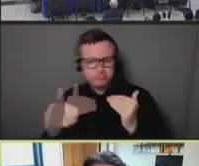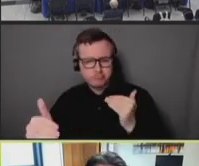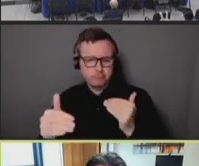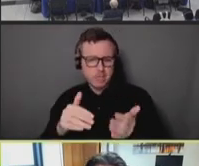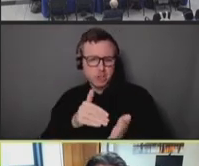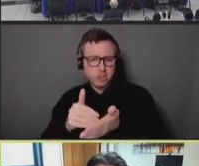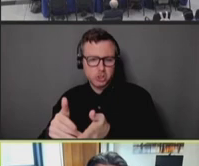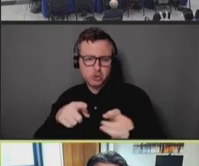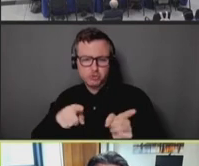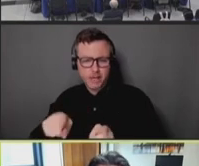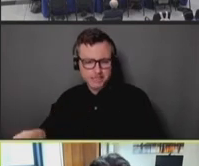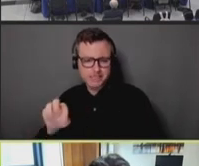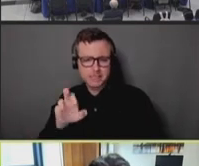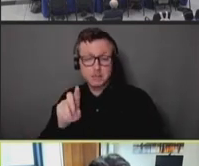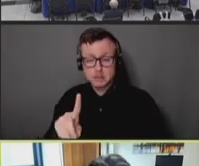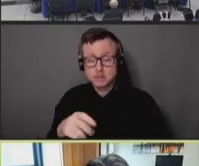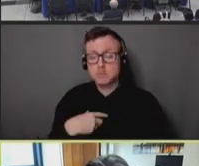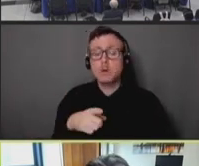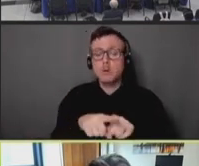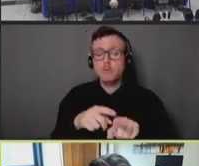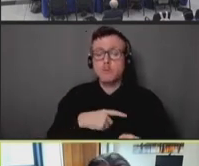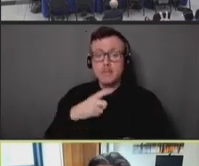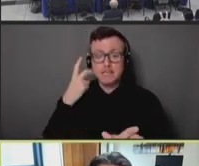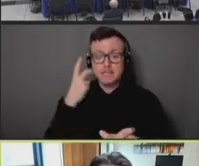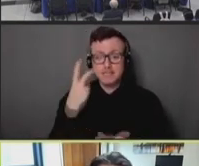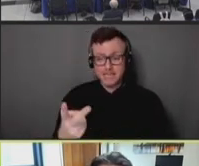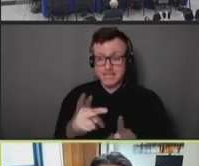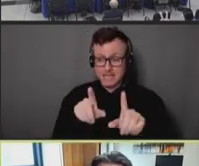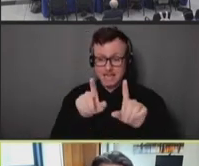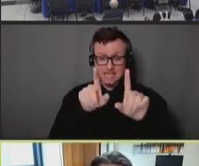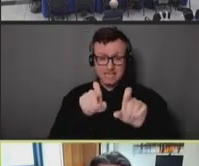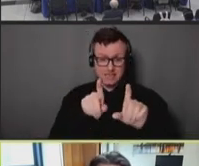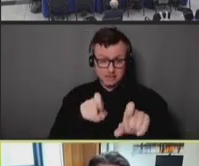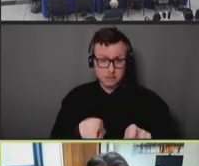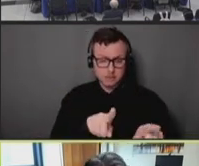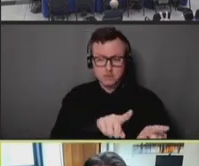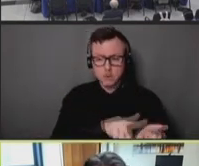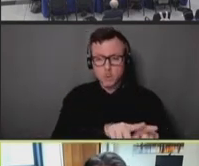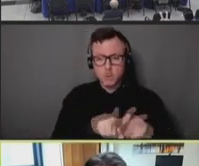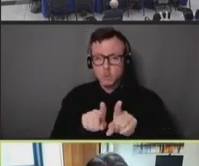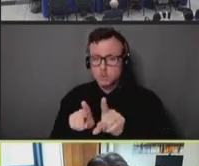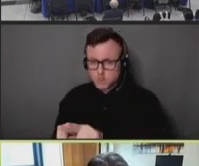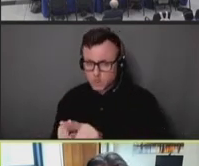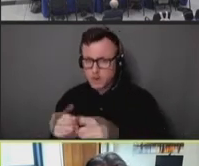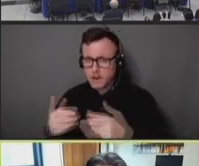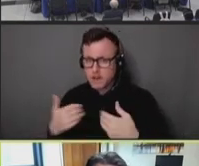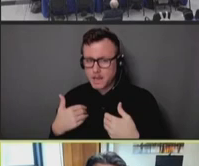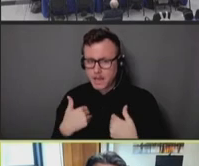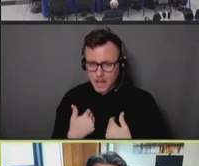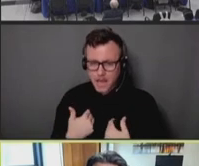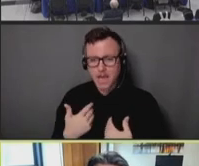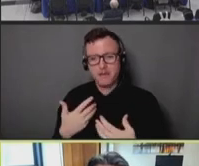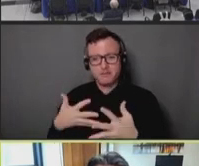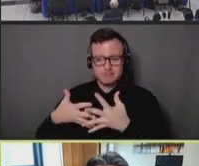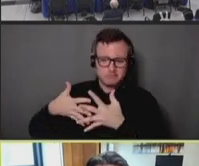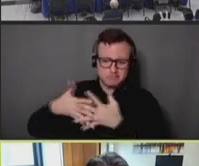also seen testing, obviously, also have the same baked in inequity. So we're also not necessarily